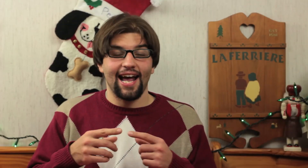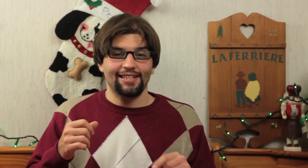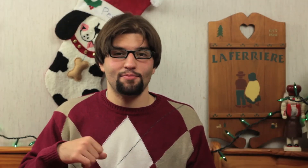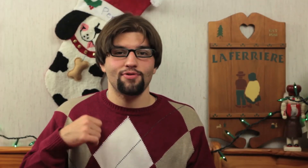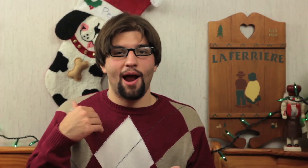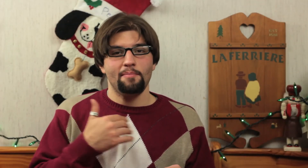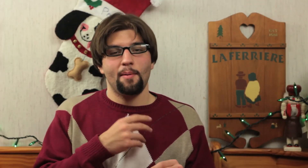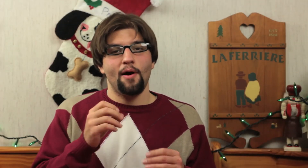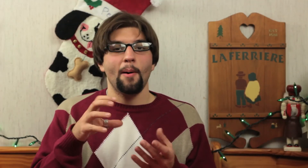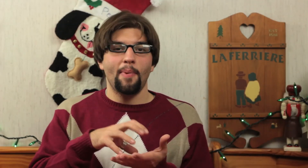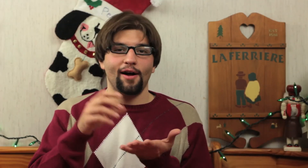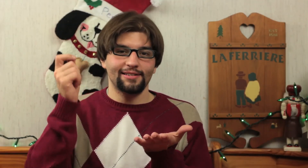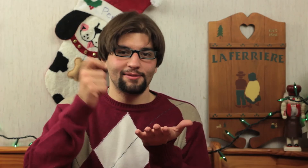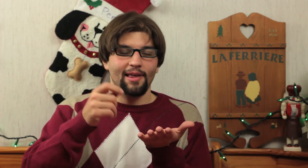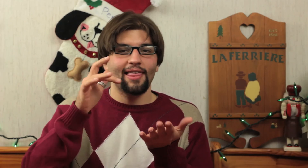Dine & Sign is a proud member of the Podsmiths Network.